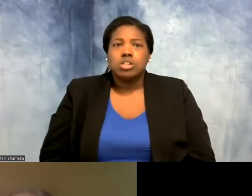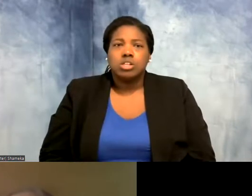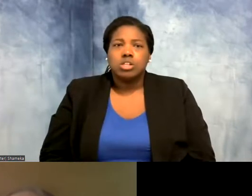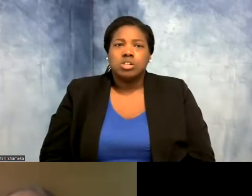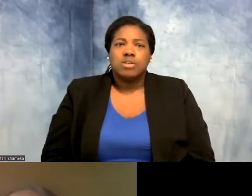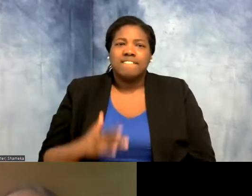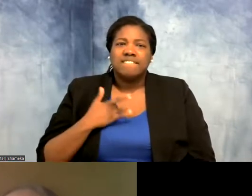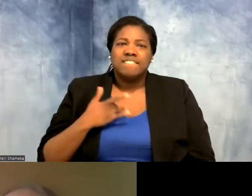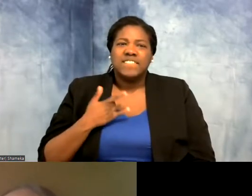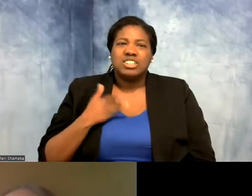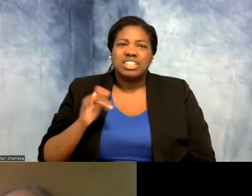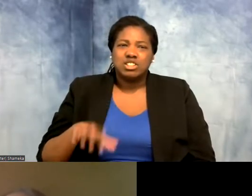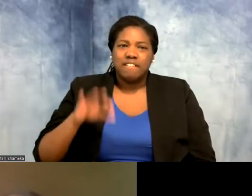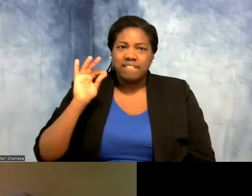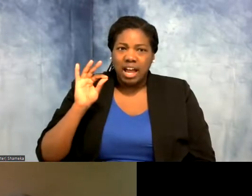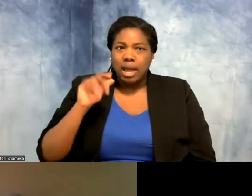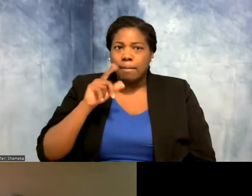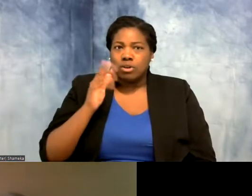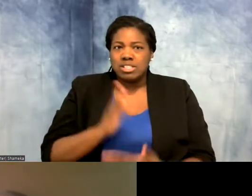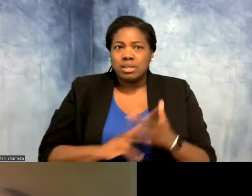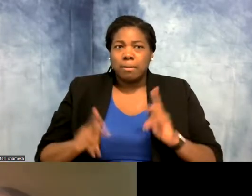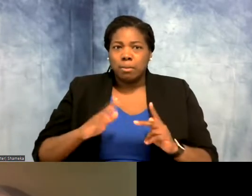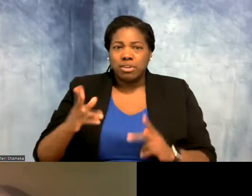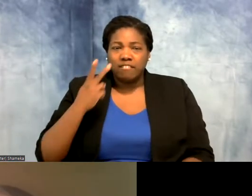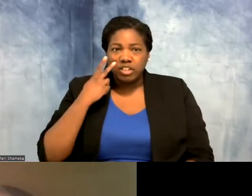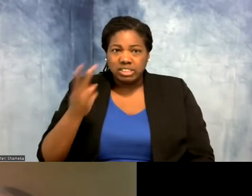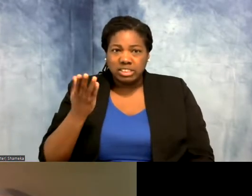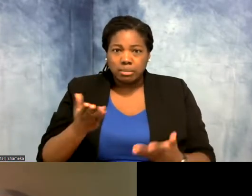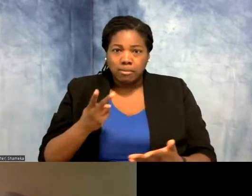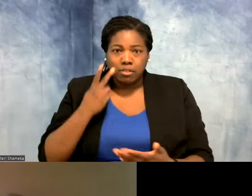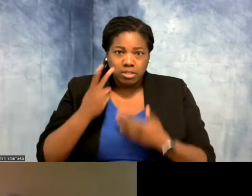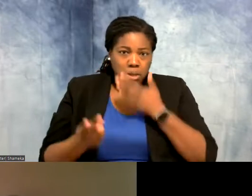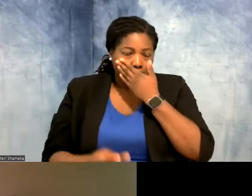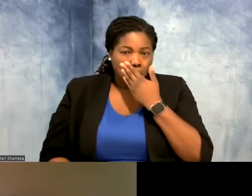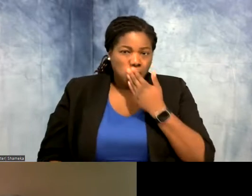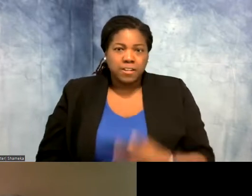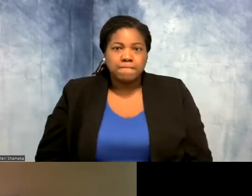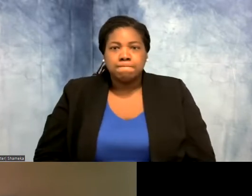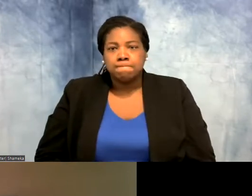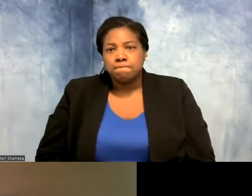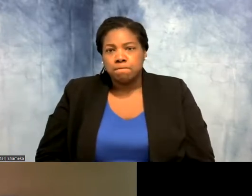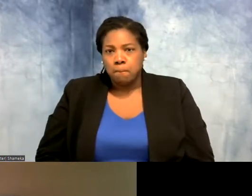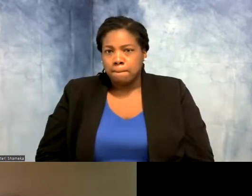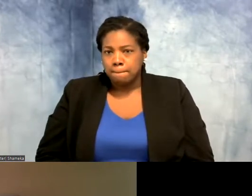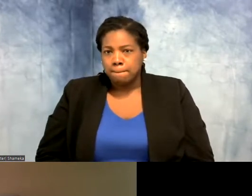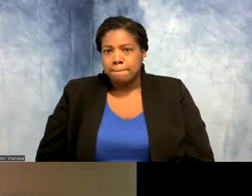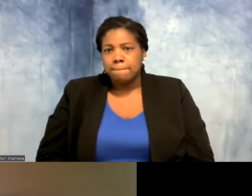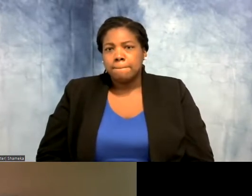to find birds that some people have never seen and may never see? >>Allie: That's a great question.